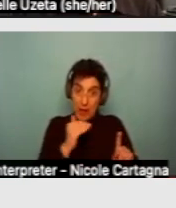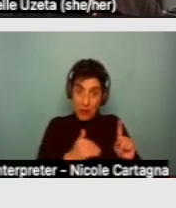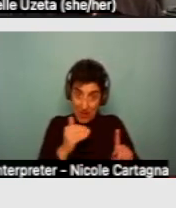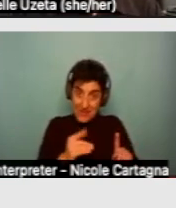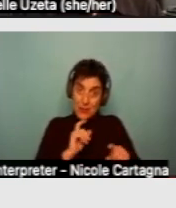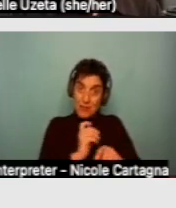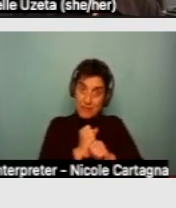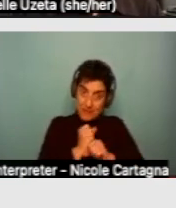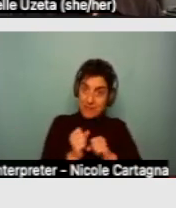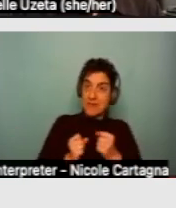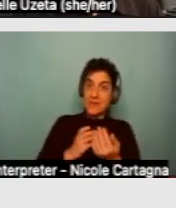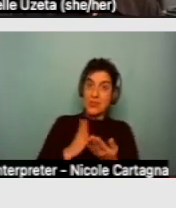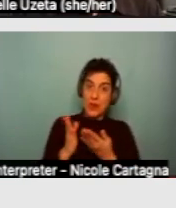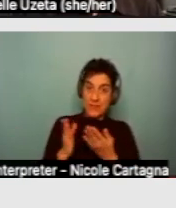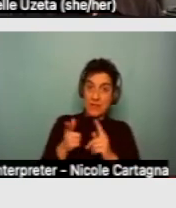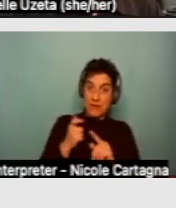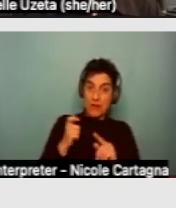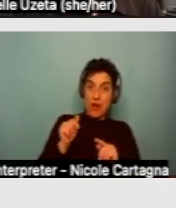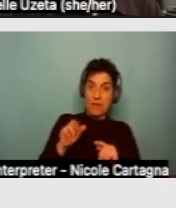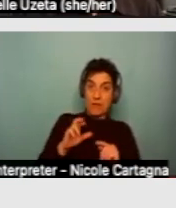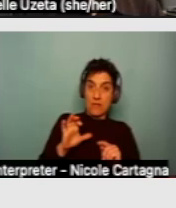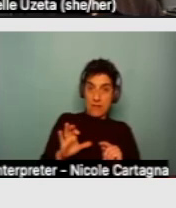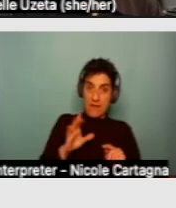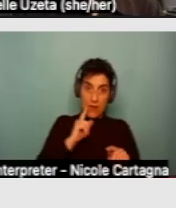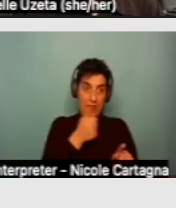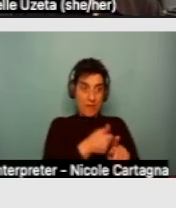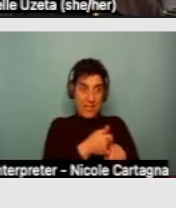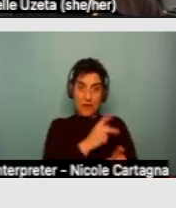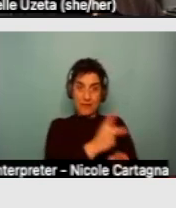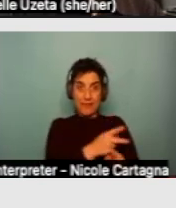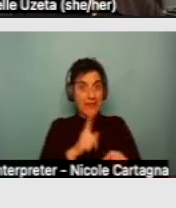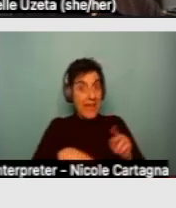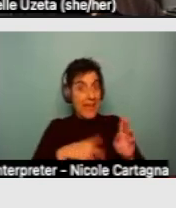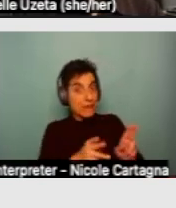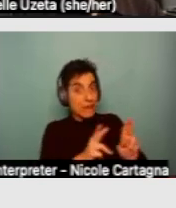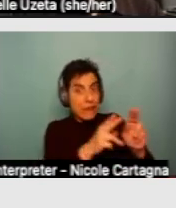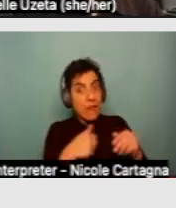and supports that they need to remain housed or to obtain housing in the first place.